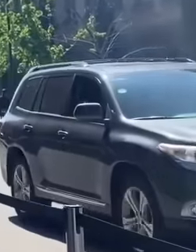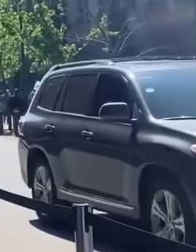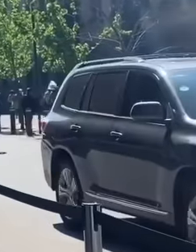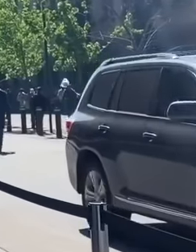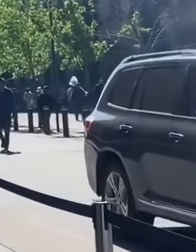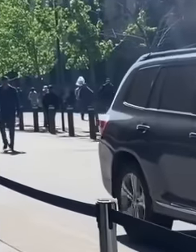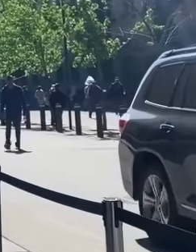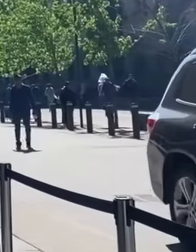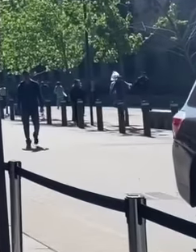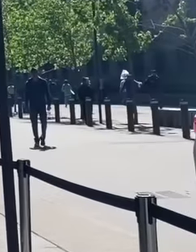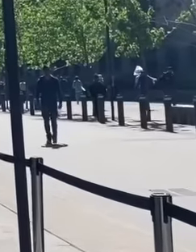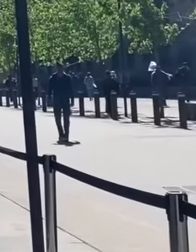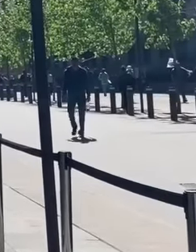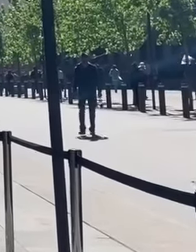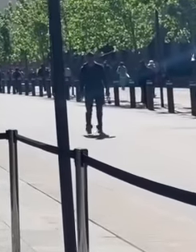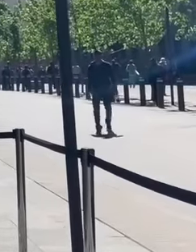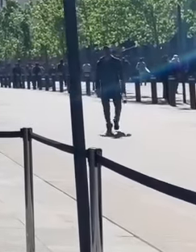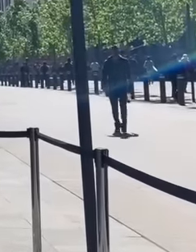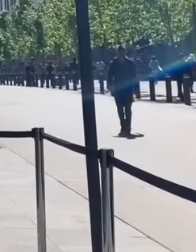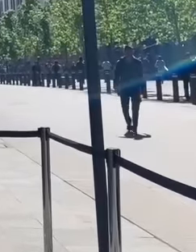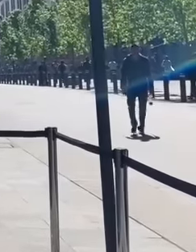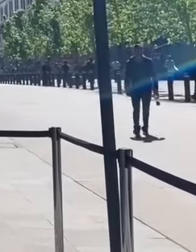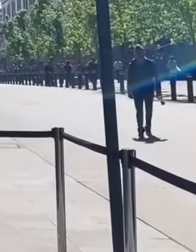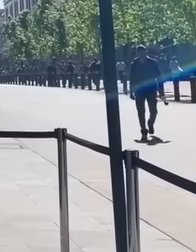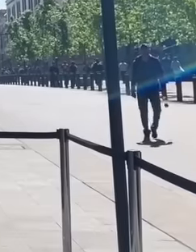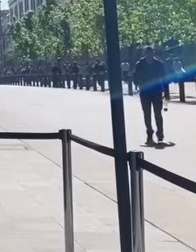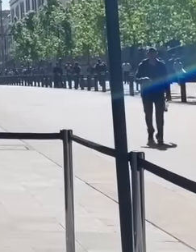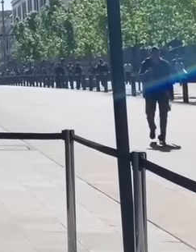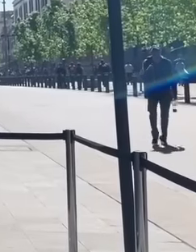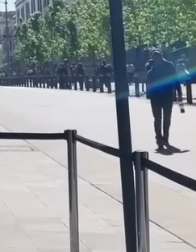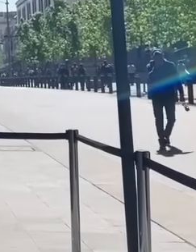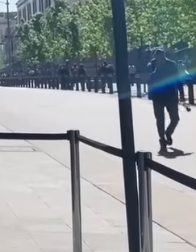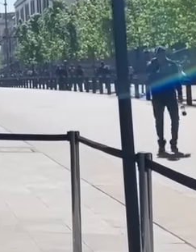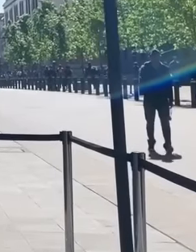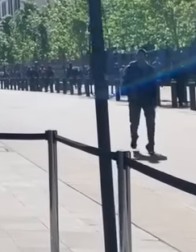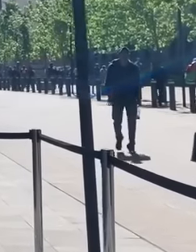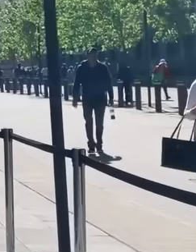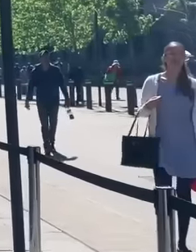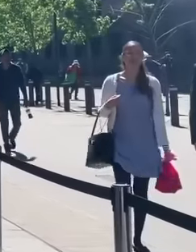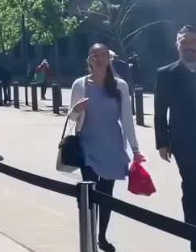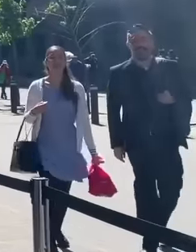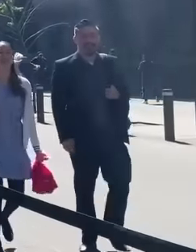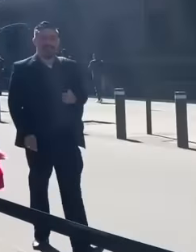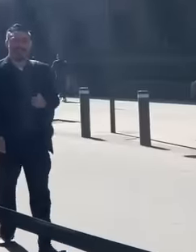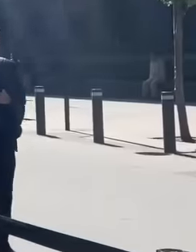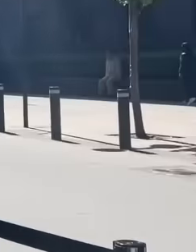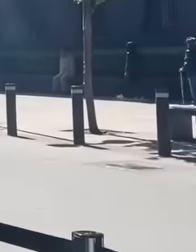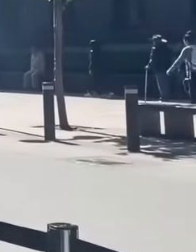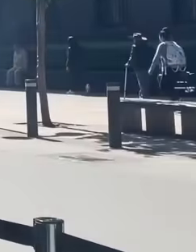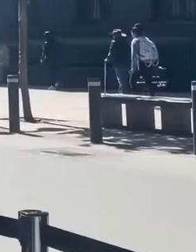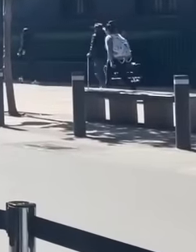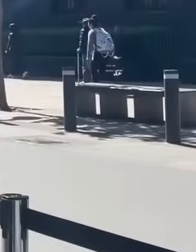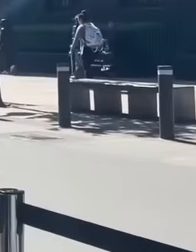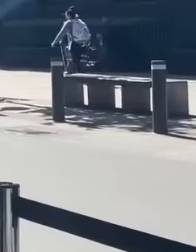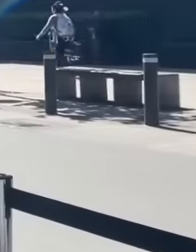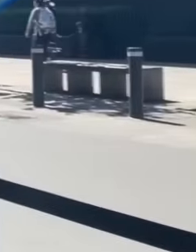the Morena party led by President López Obrador became president of Mexico